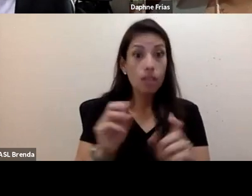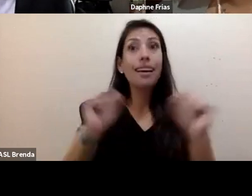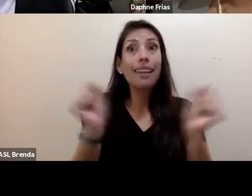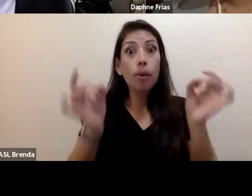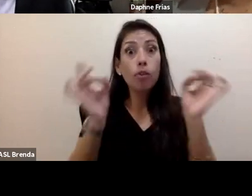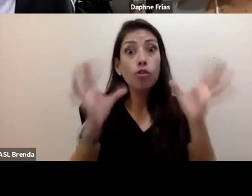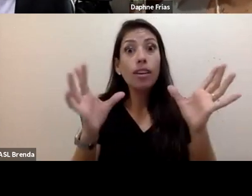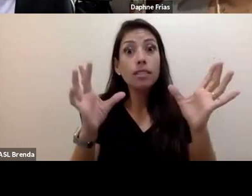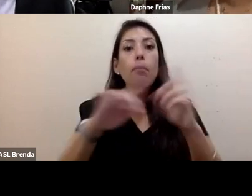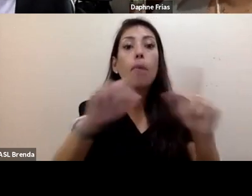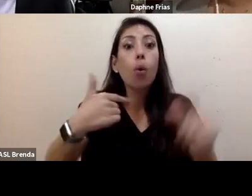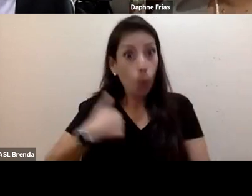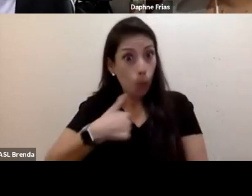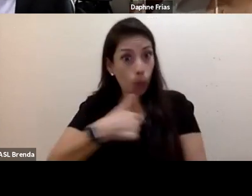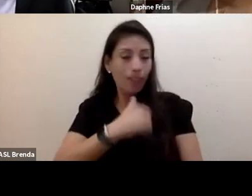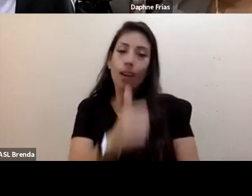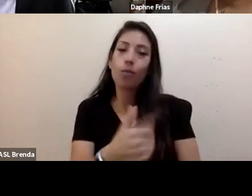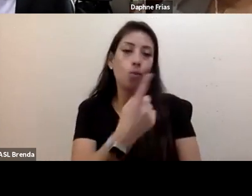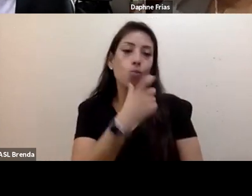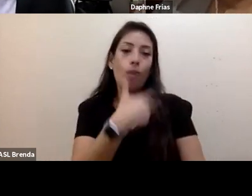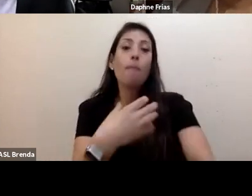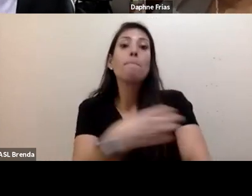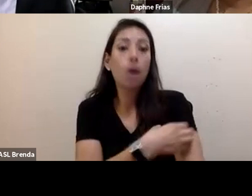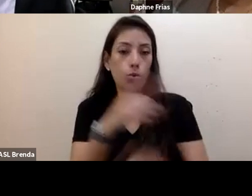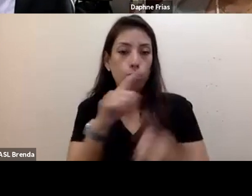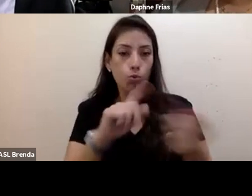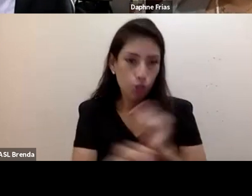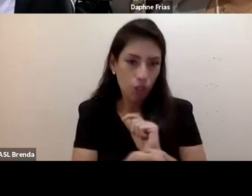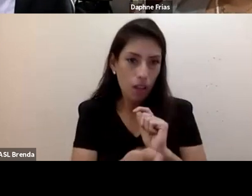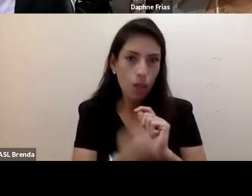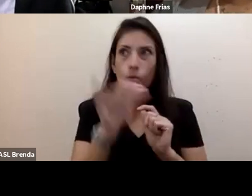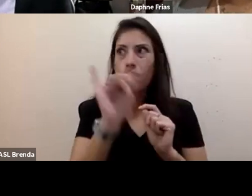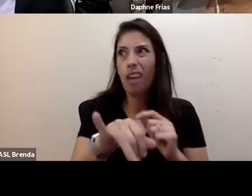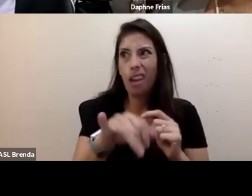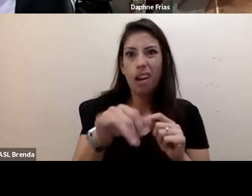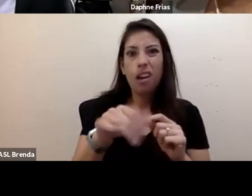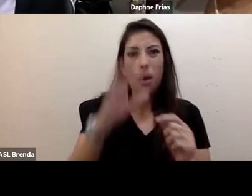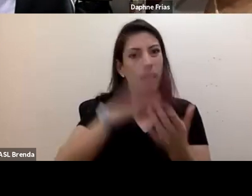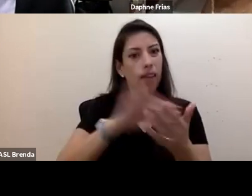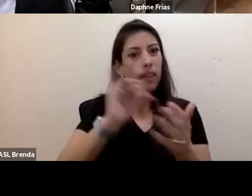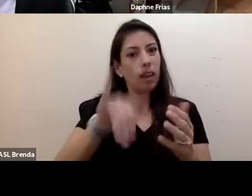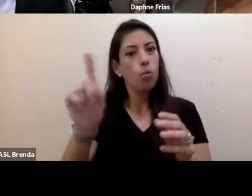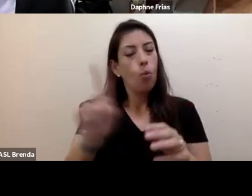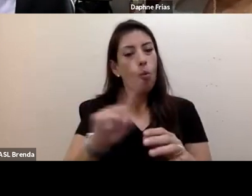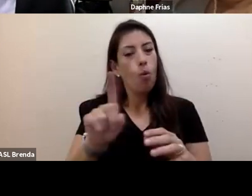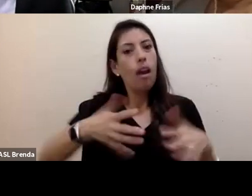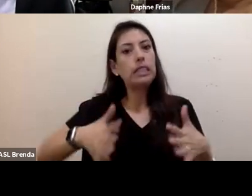and I think that's where the anxiety comes from. So I'll go into this more later